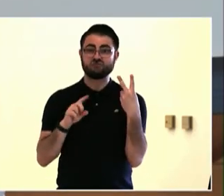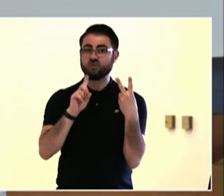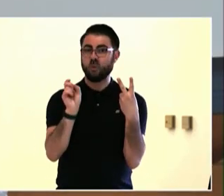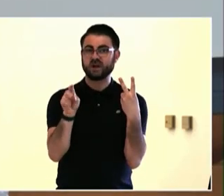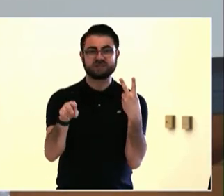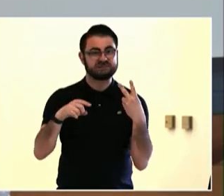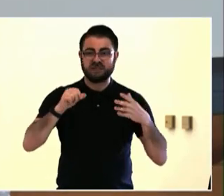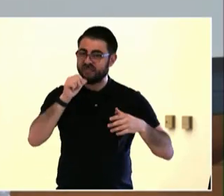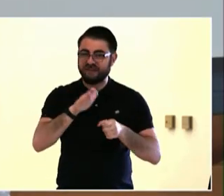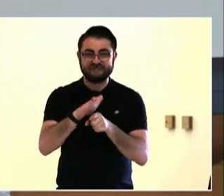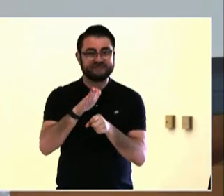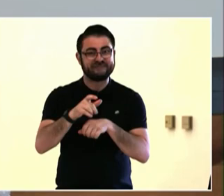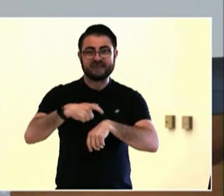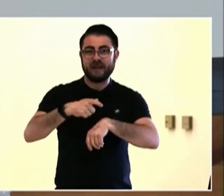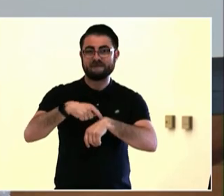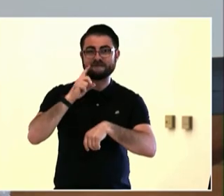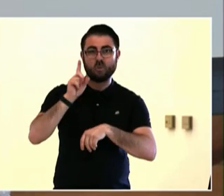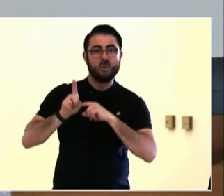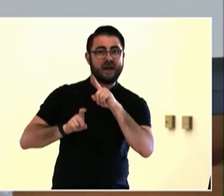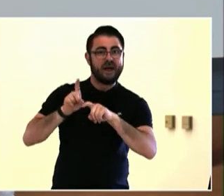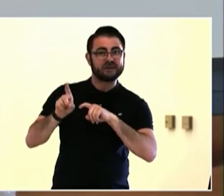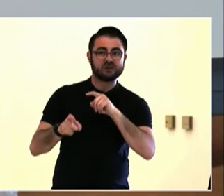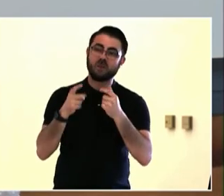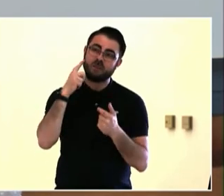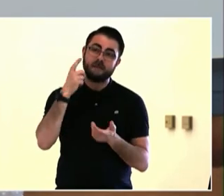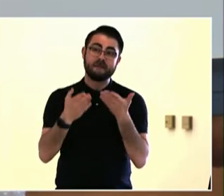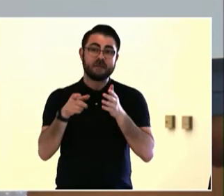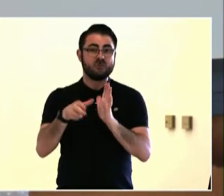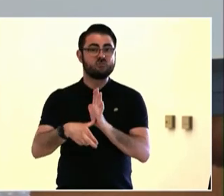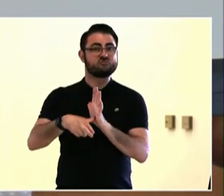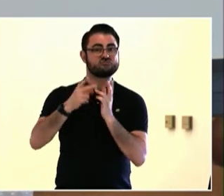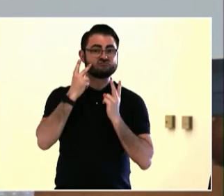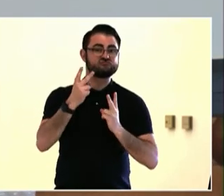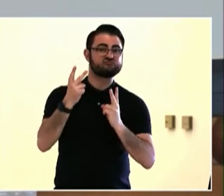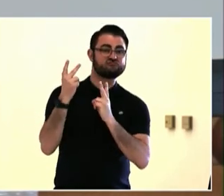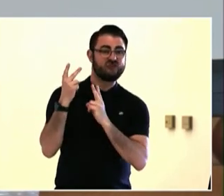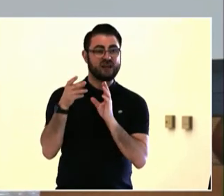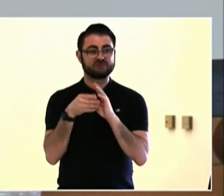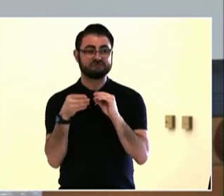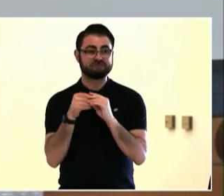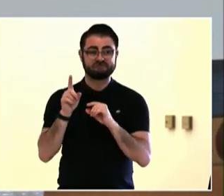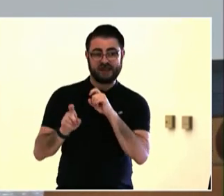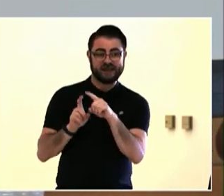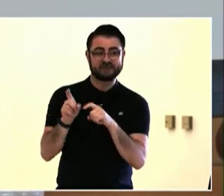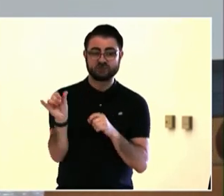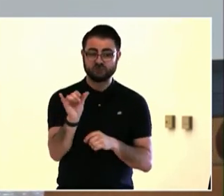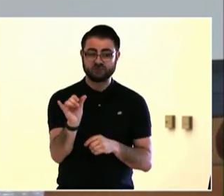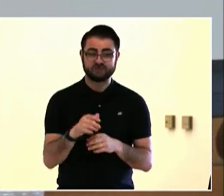For example, nature. So in some sort of way, I think that in this century we have to